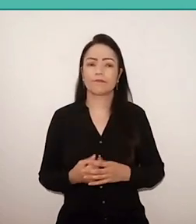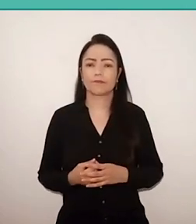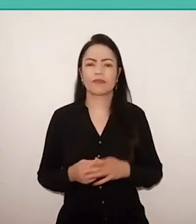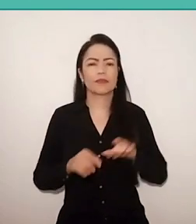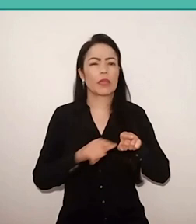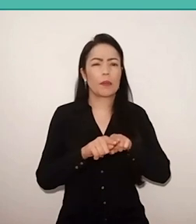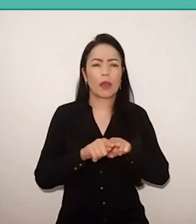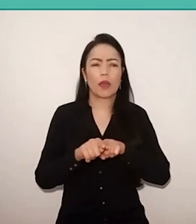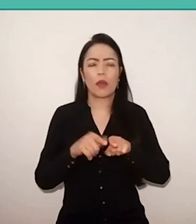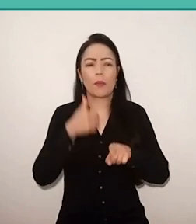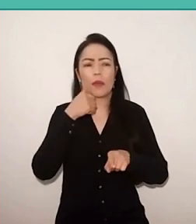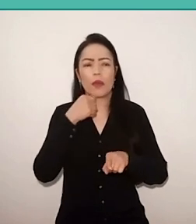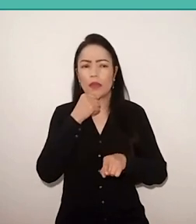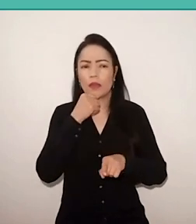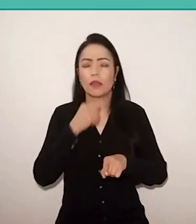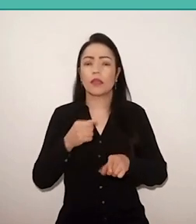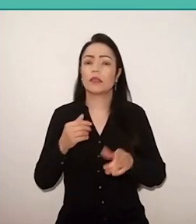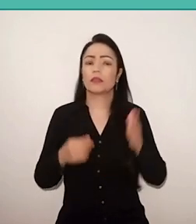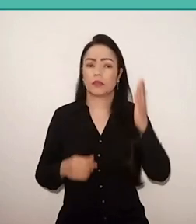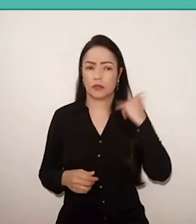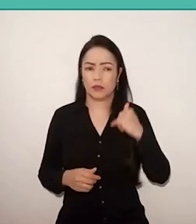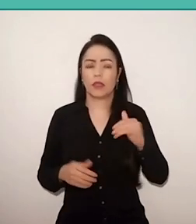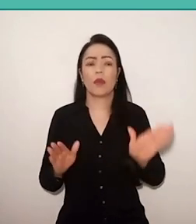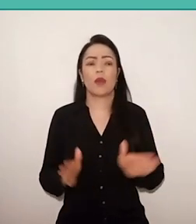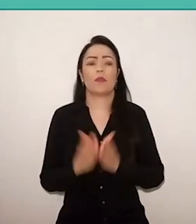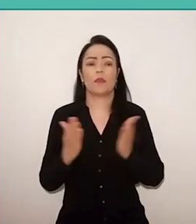to live in poverty, which marked the training a lot,